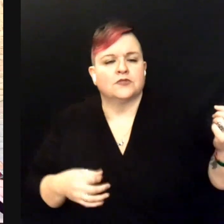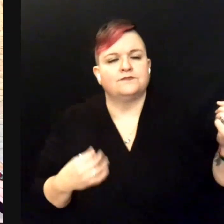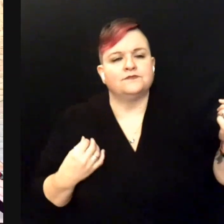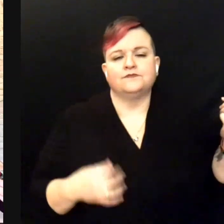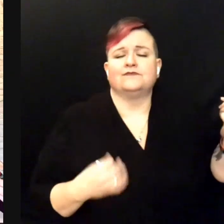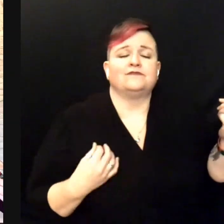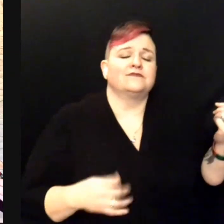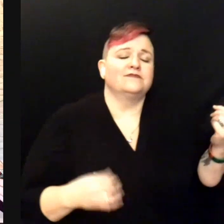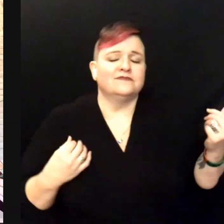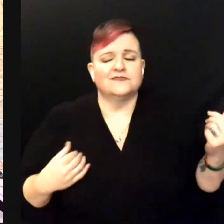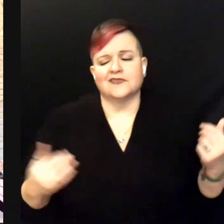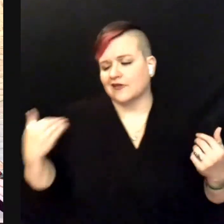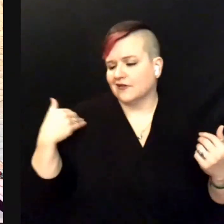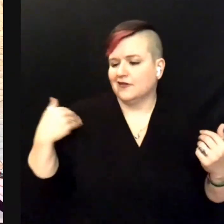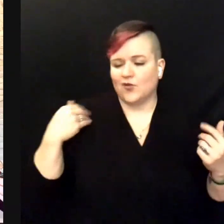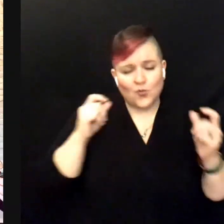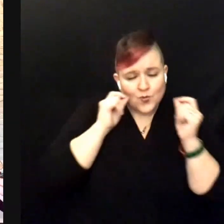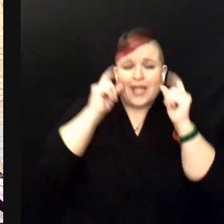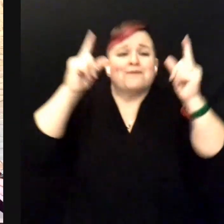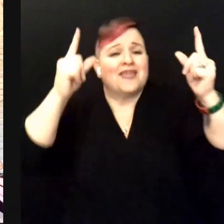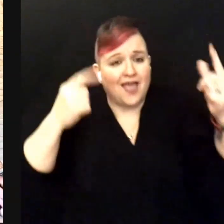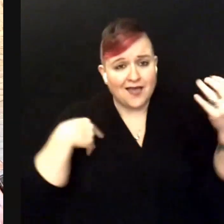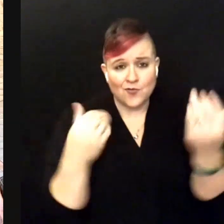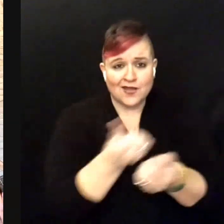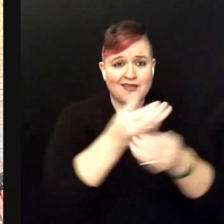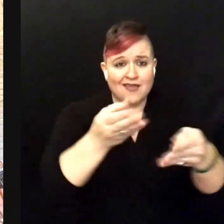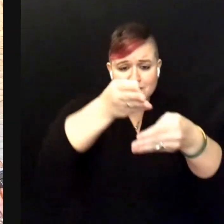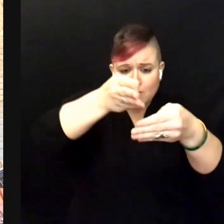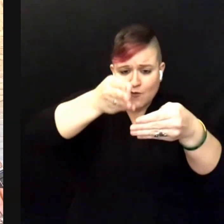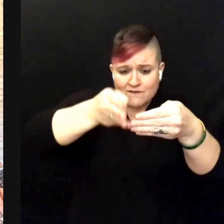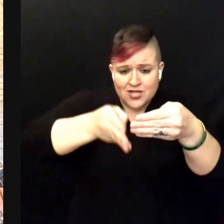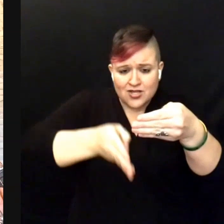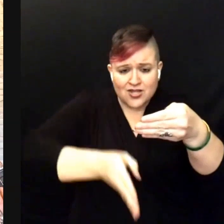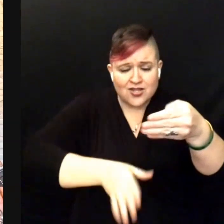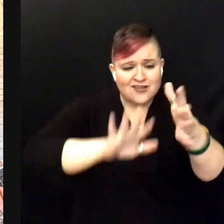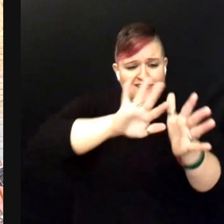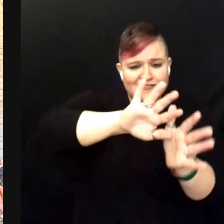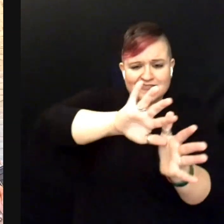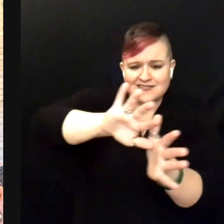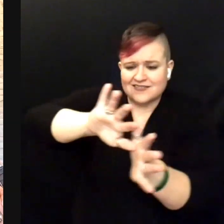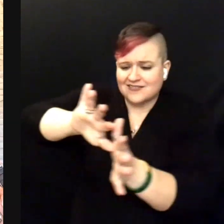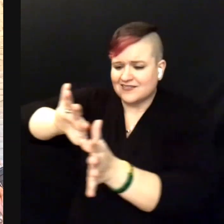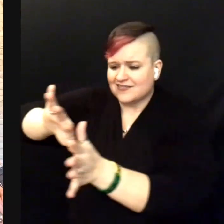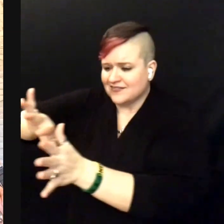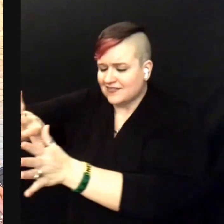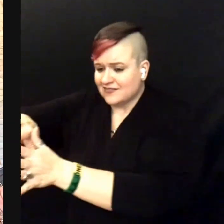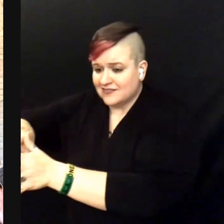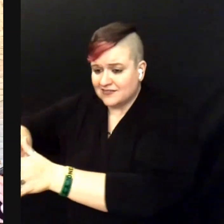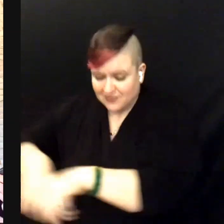Wake me up when it’s all over